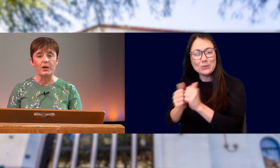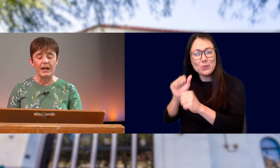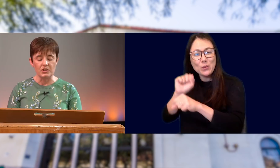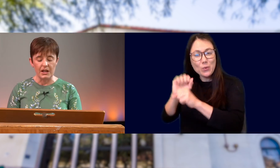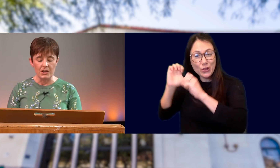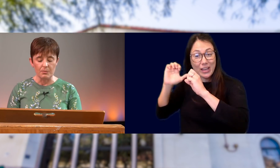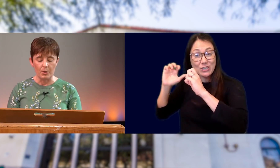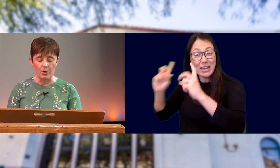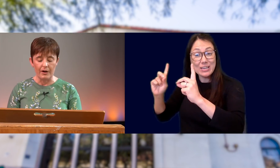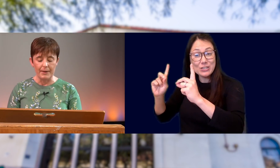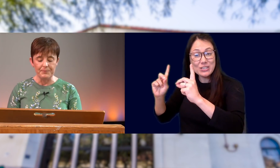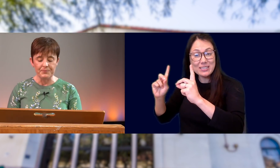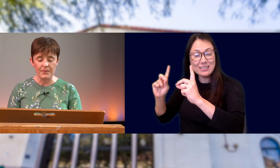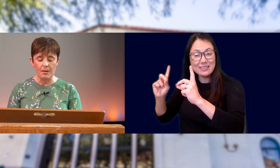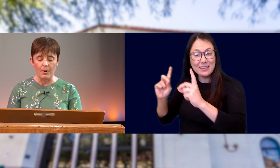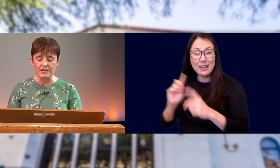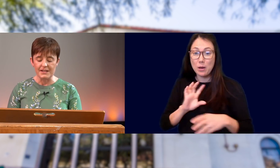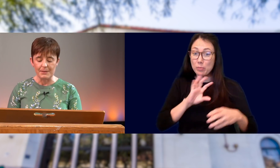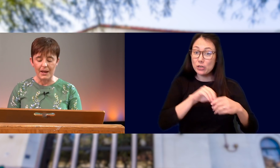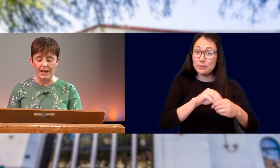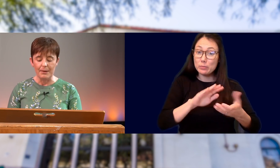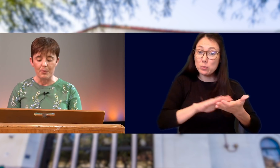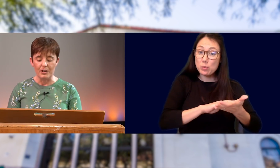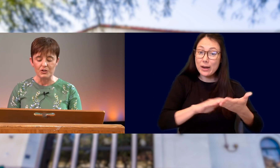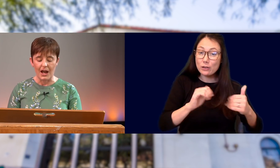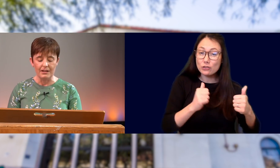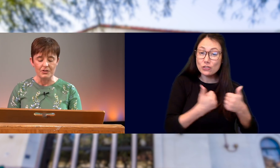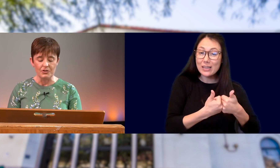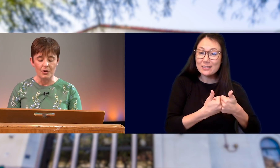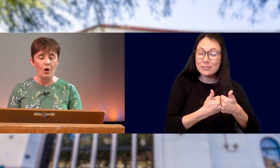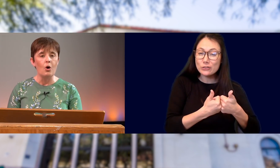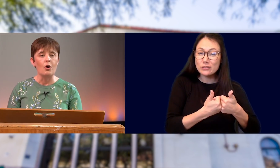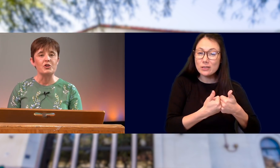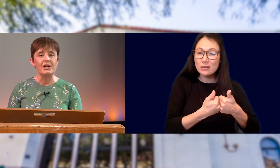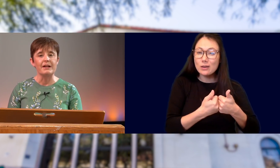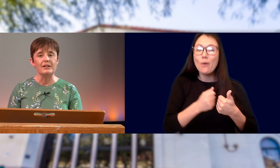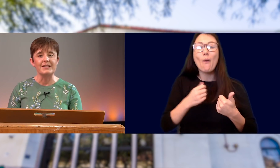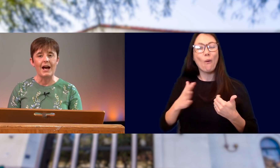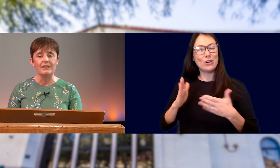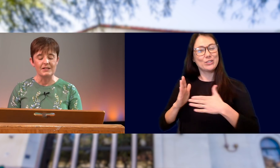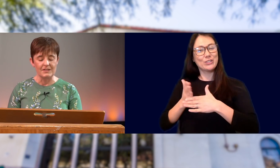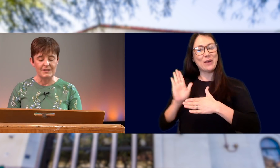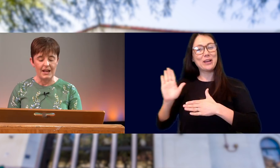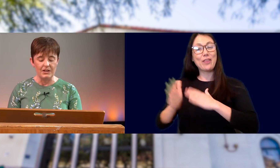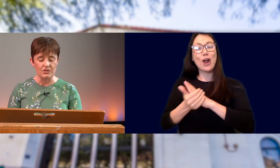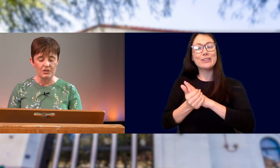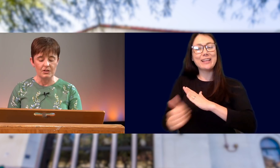WORK EDUCATION PROGRAM, PARTICIPATING IN BRAILLE CHALLENGE, OR SHARING THEIR TALENTS ON STAGE,